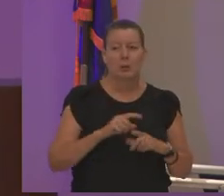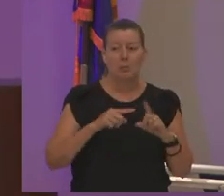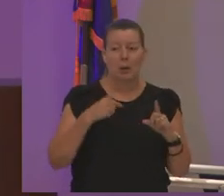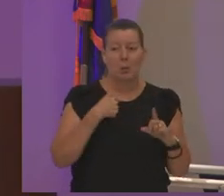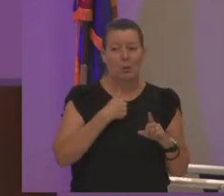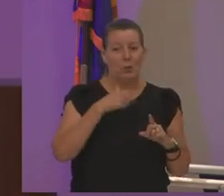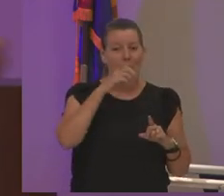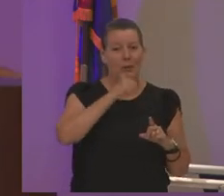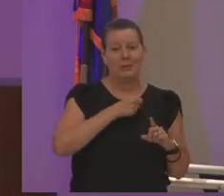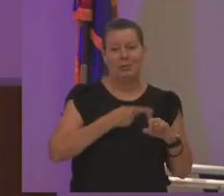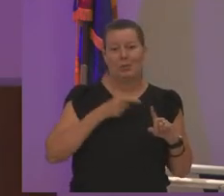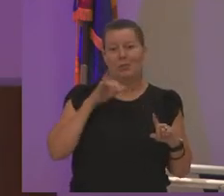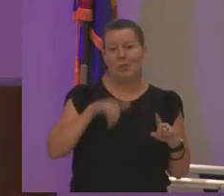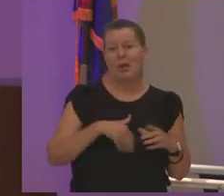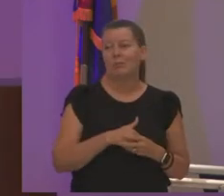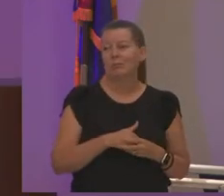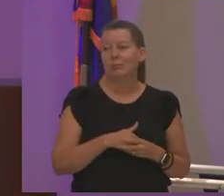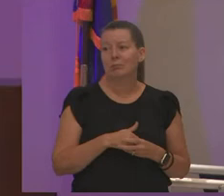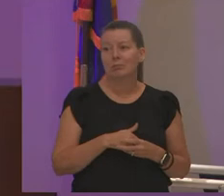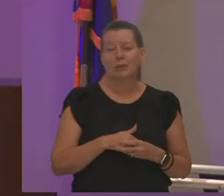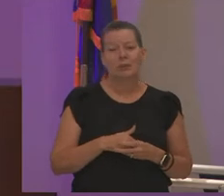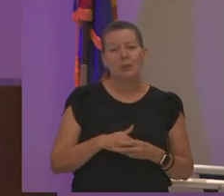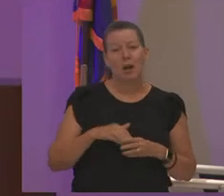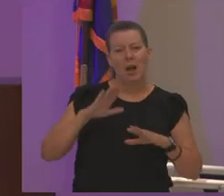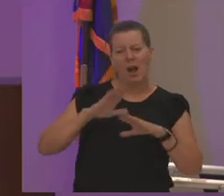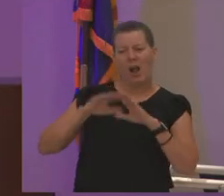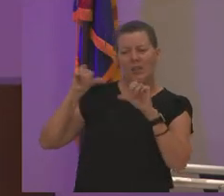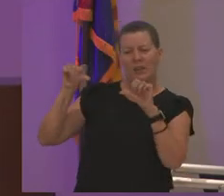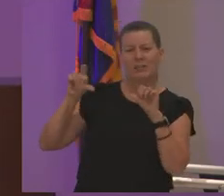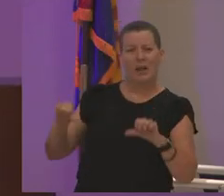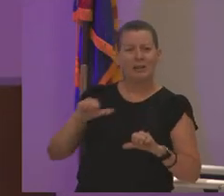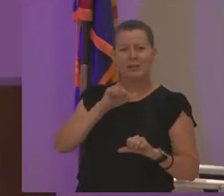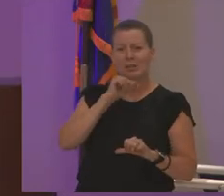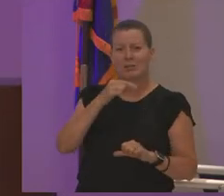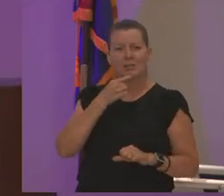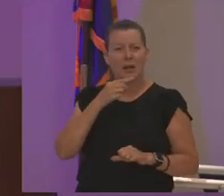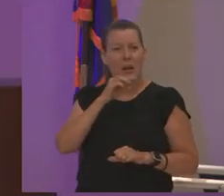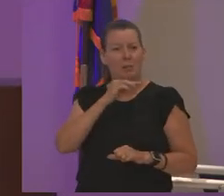the one thing that was missing on the sign was mesa community college wasn't there and